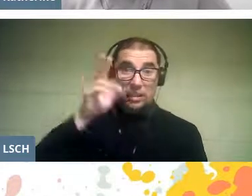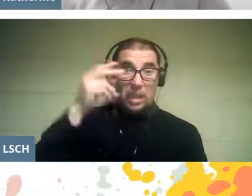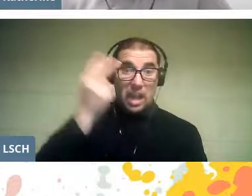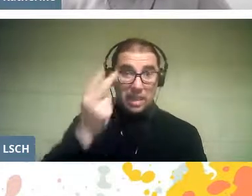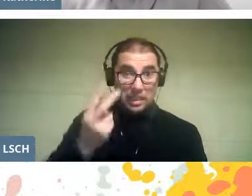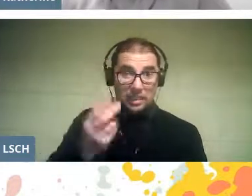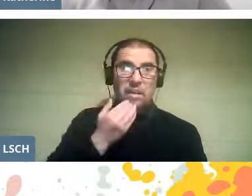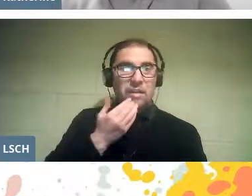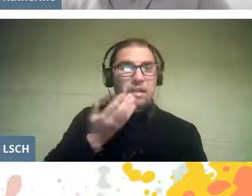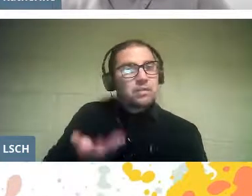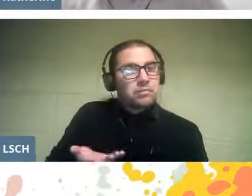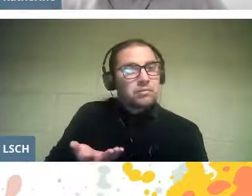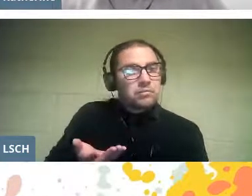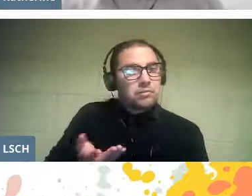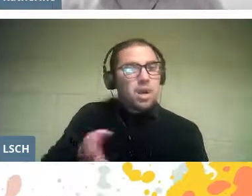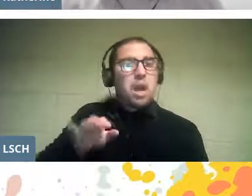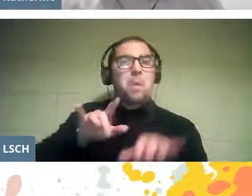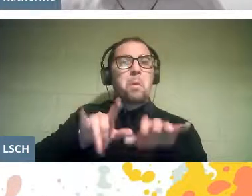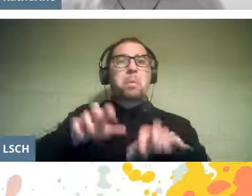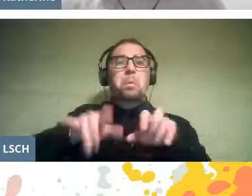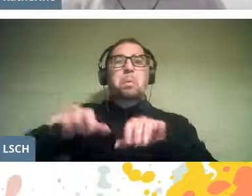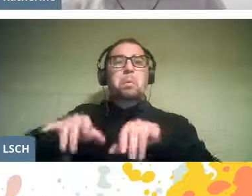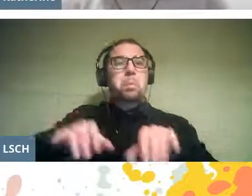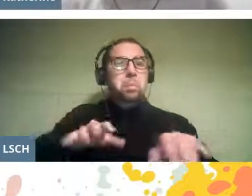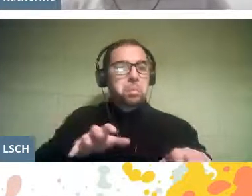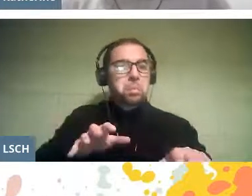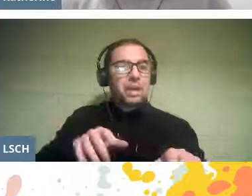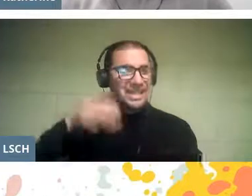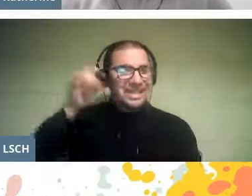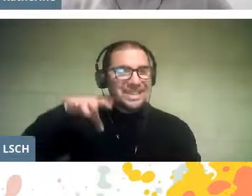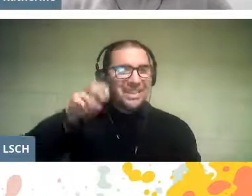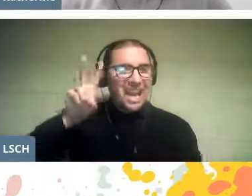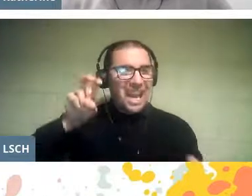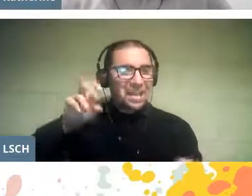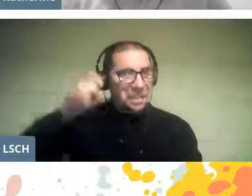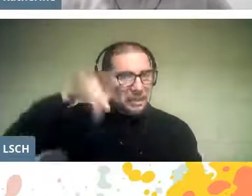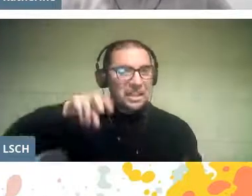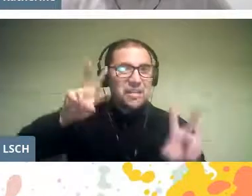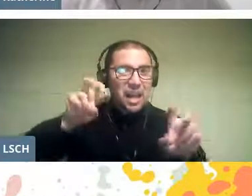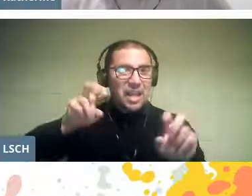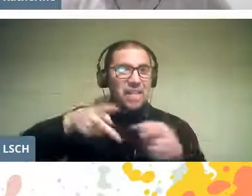has fingers for the piano at all what that means technologies,